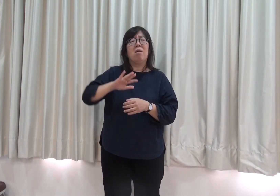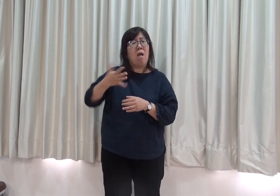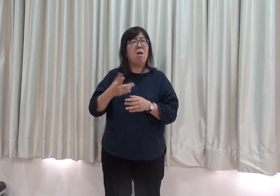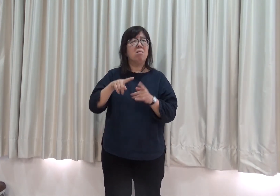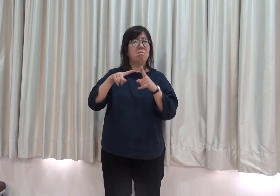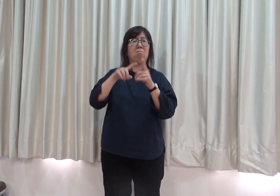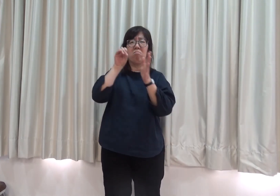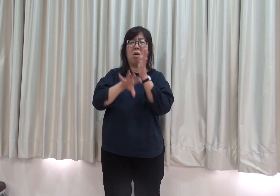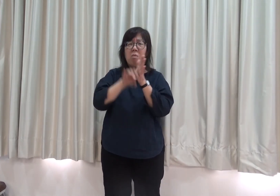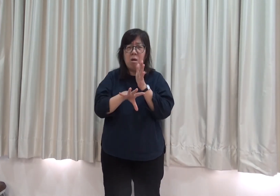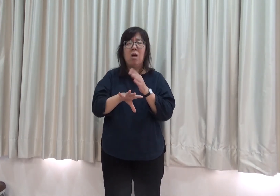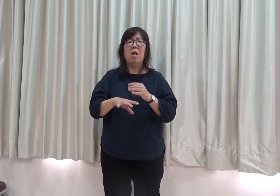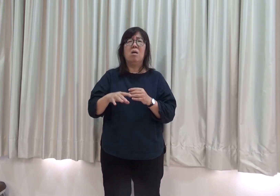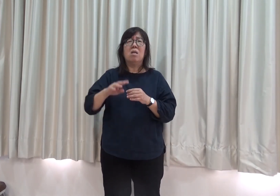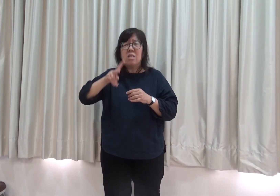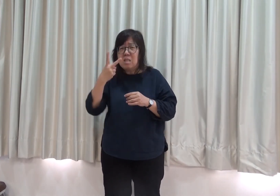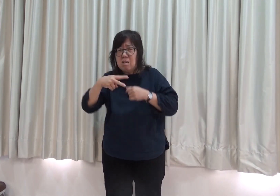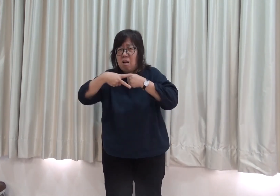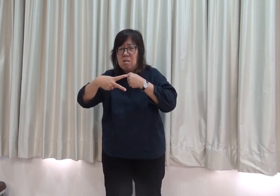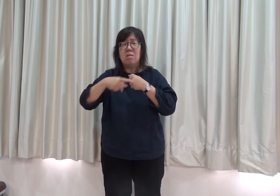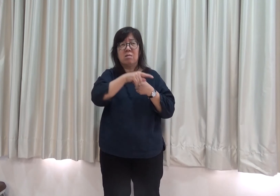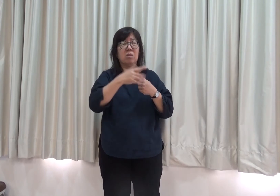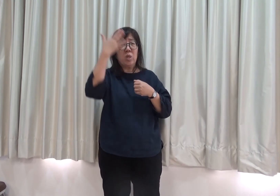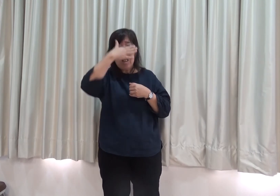The current service is insufficient Secondly